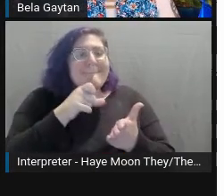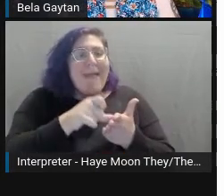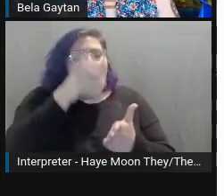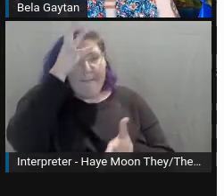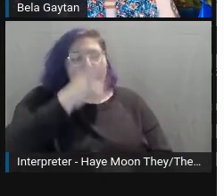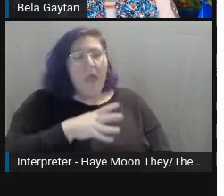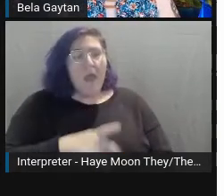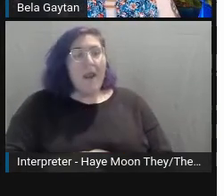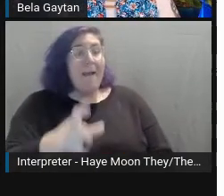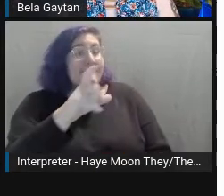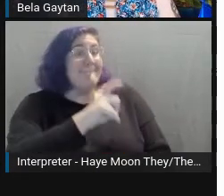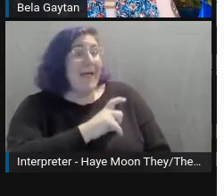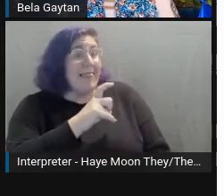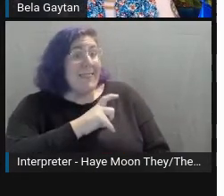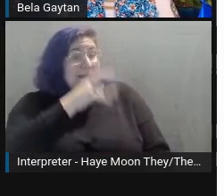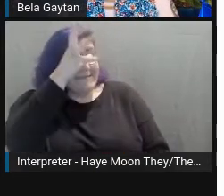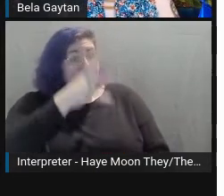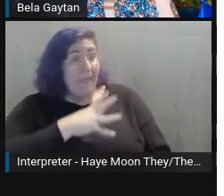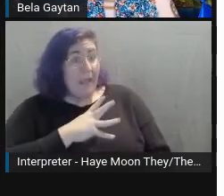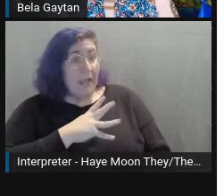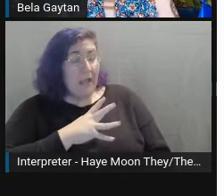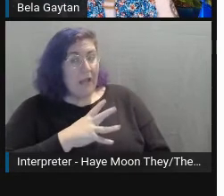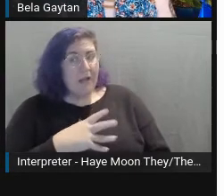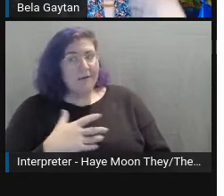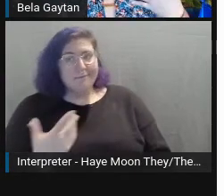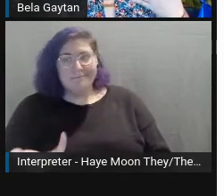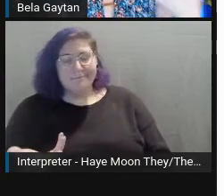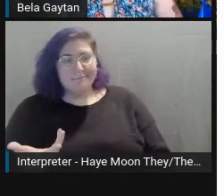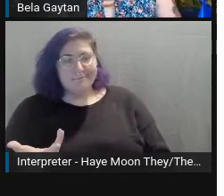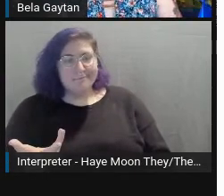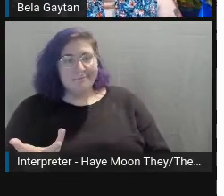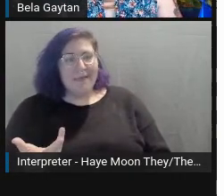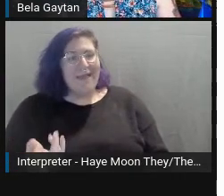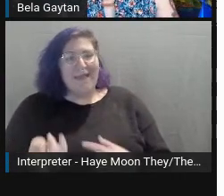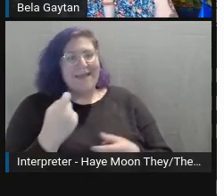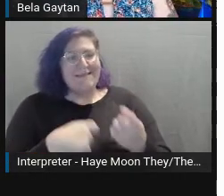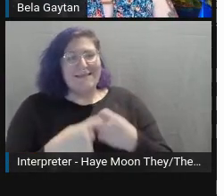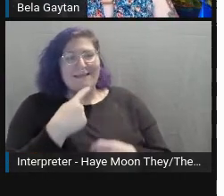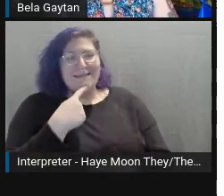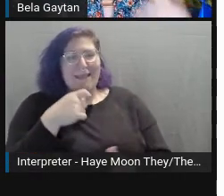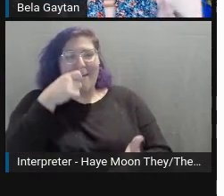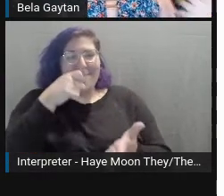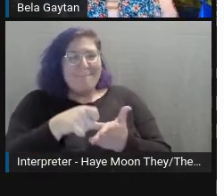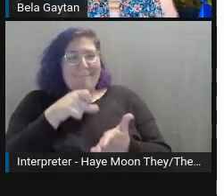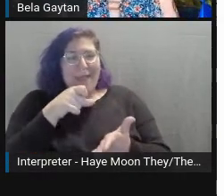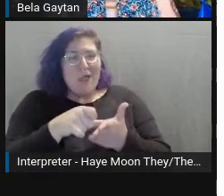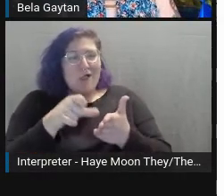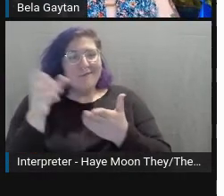I'm trying to think of some other ones. Instead of just say mail person or mail delivery person